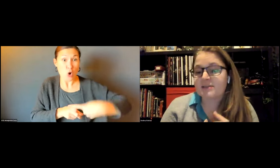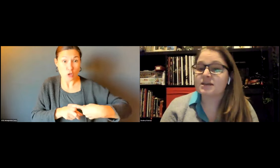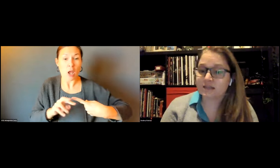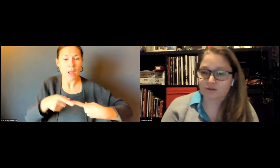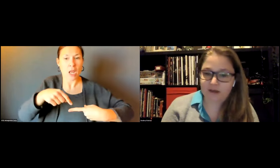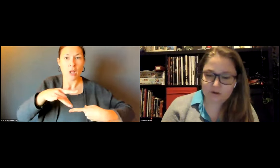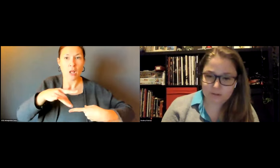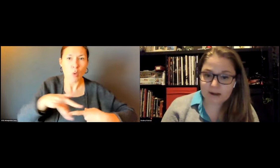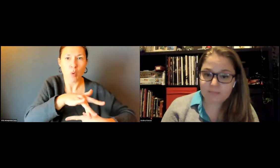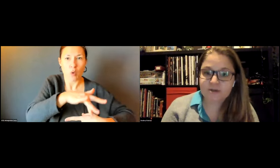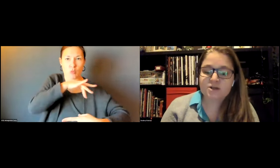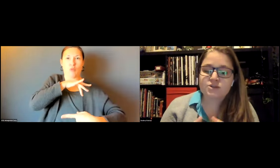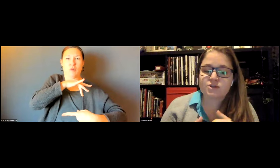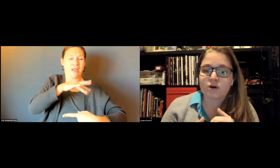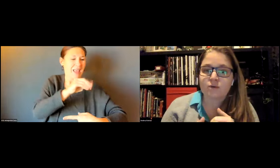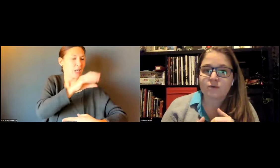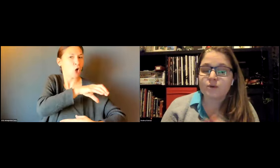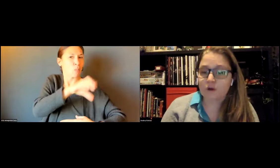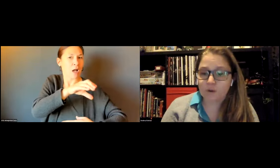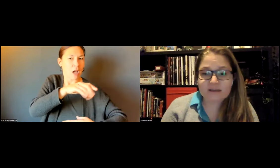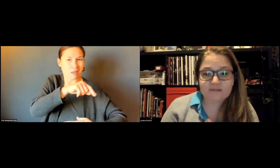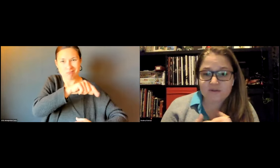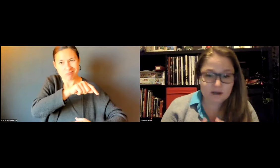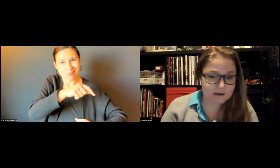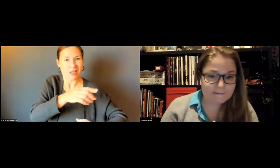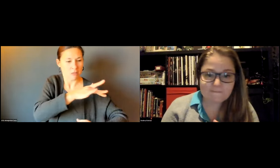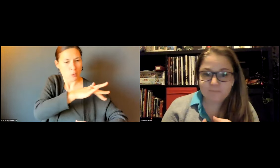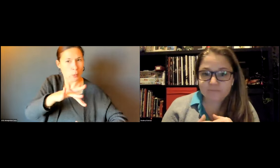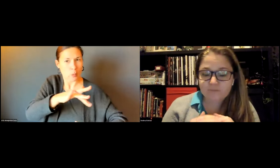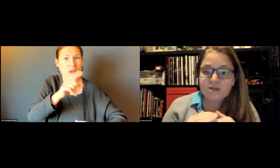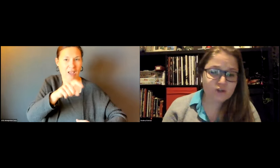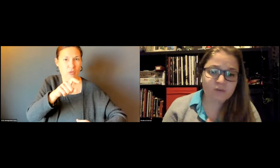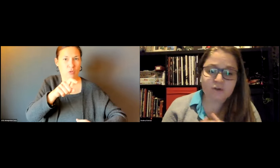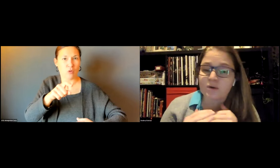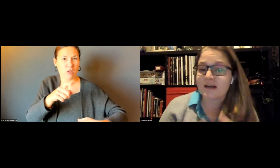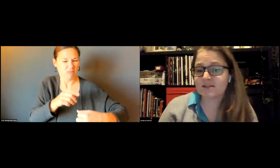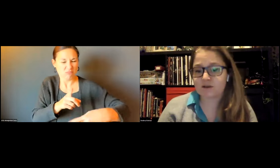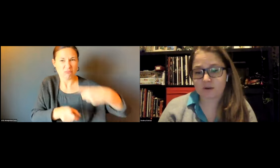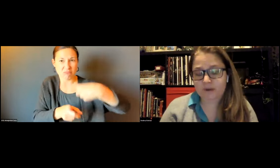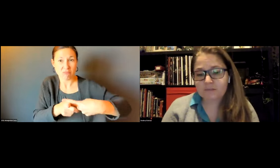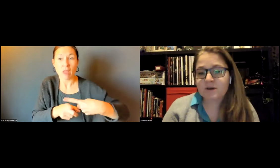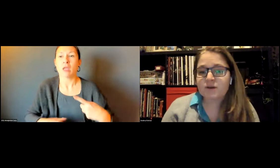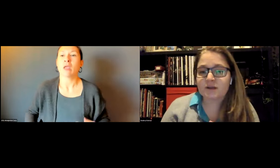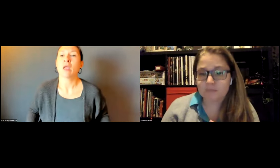IF THAT BUILDING IS ON THE CORNER, YOU ARE ALSO RESPONSIBLE TO CLEAR THAT CURB RAMP.